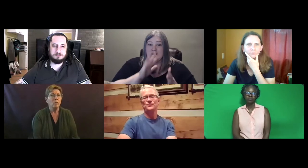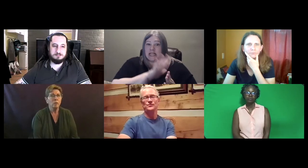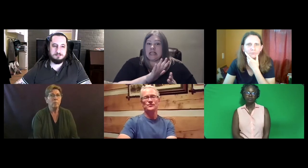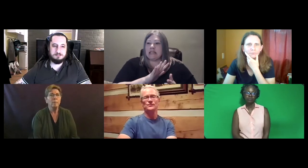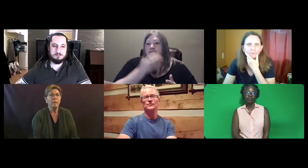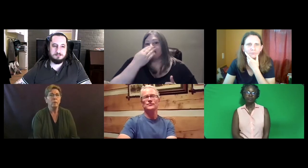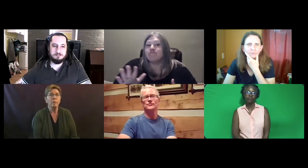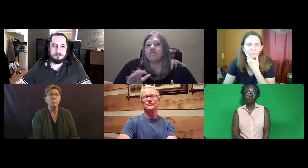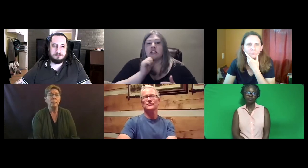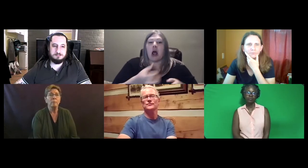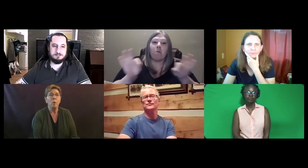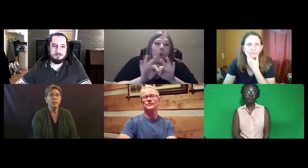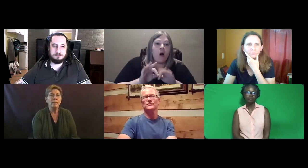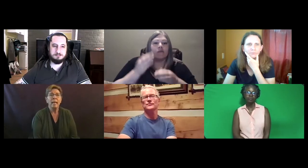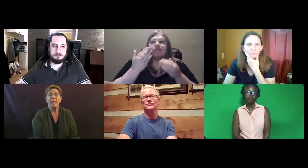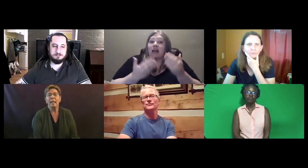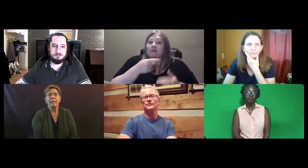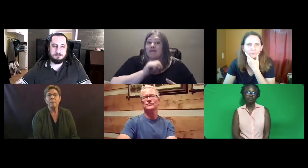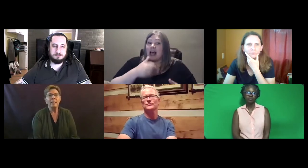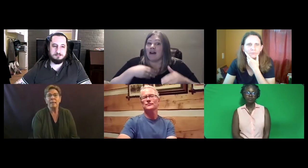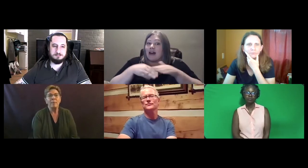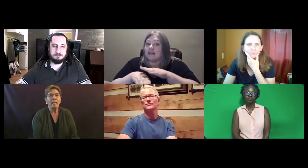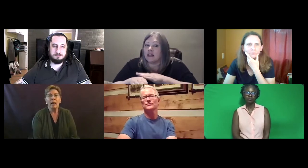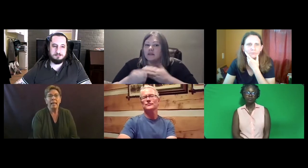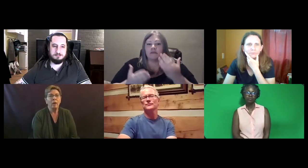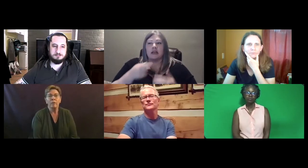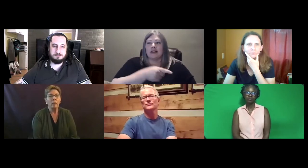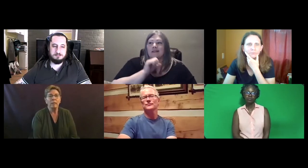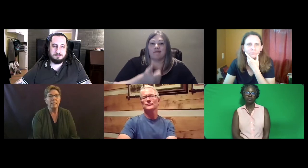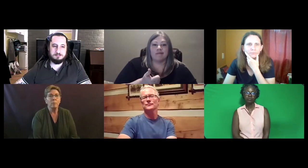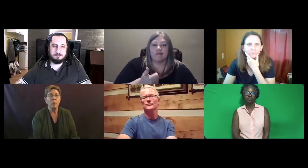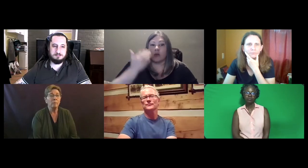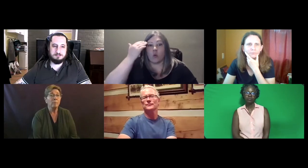Those are people that are going to be really important. It's not because they may not care or they don't think it's important.